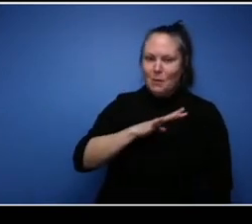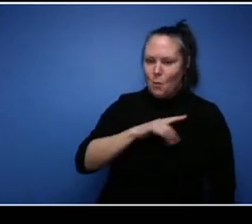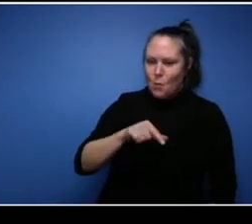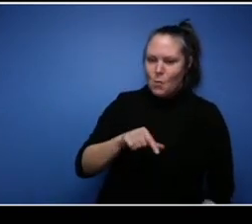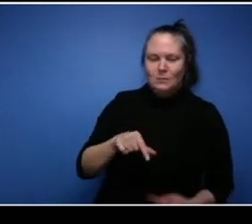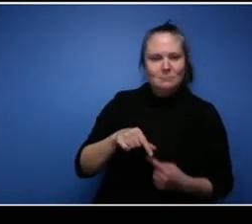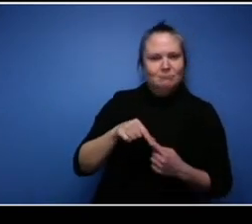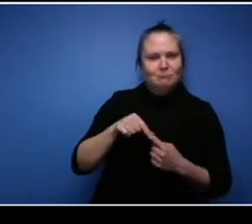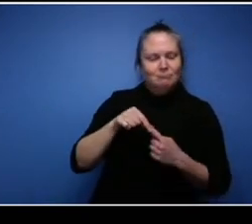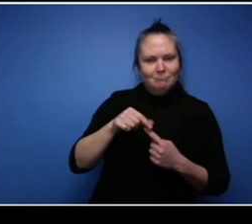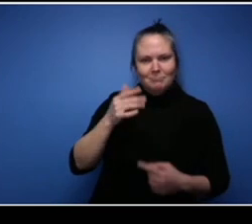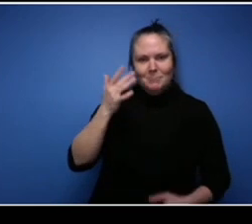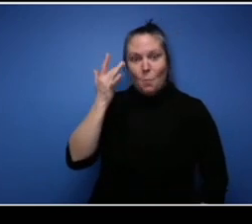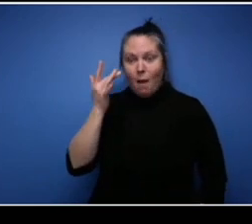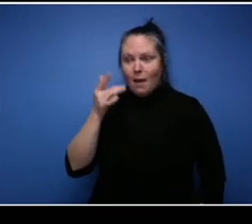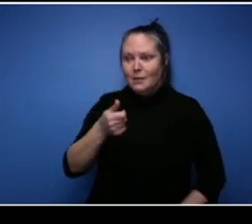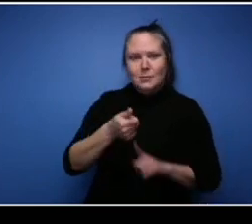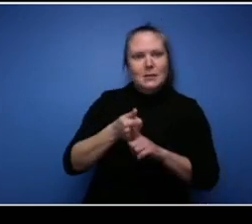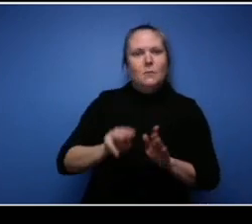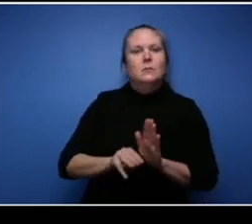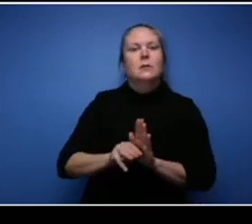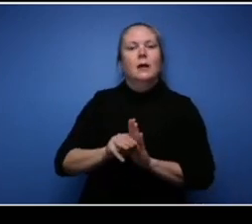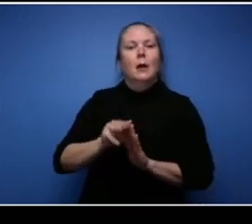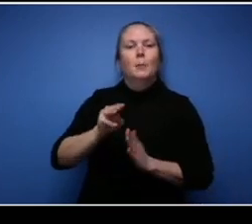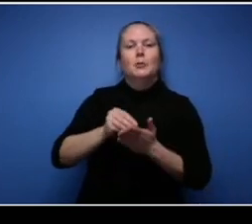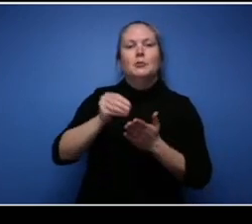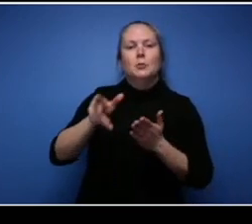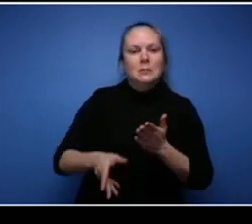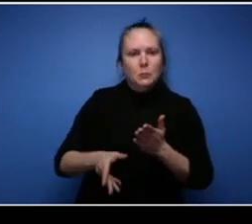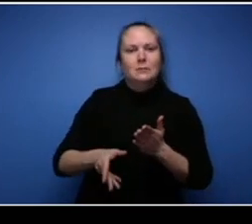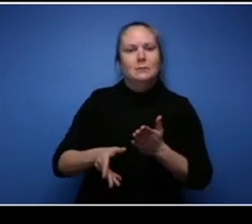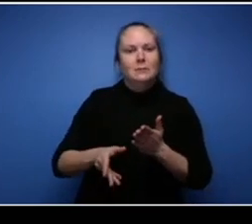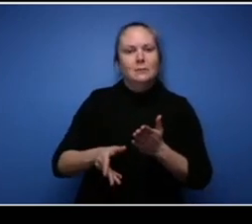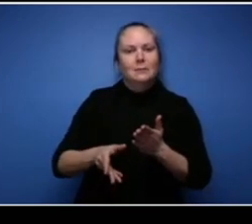as a mature student. I think that shows great initiative that to show people that it's never